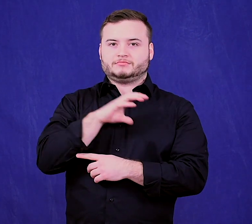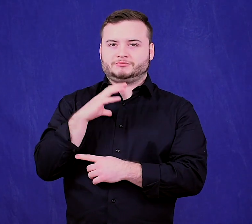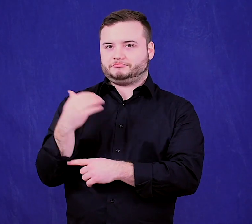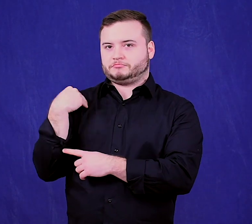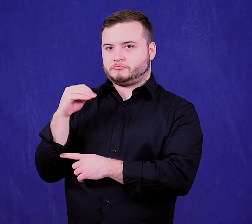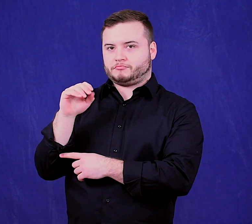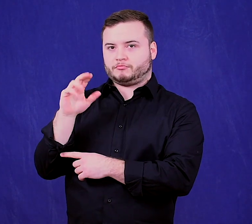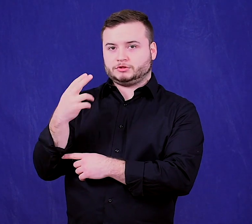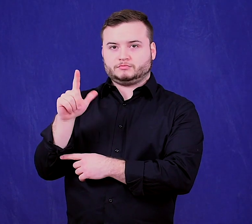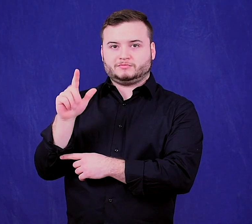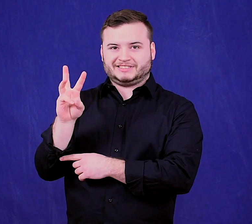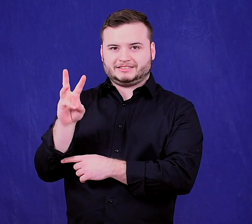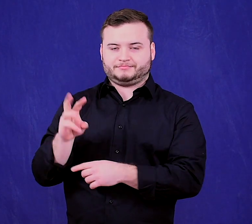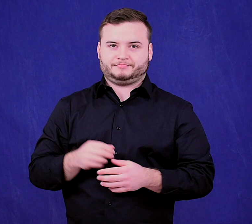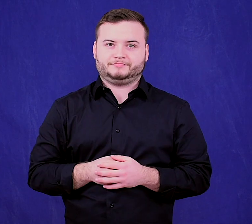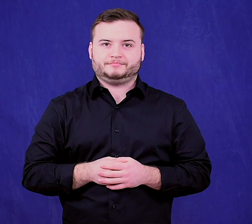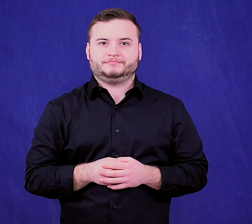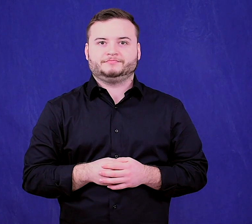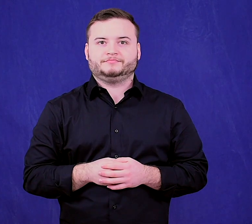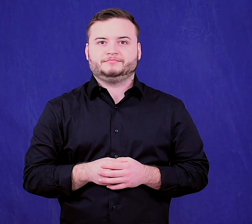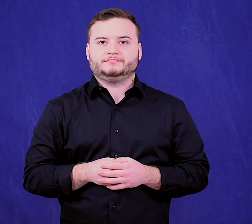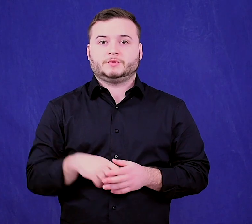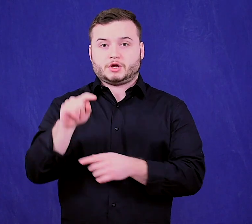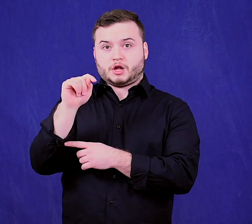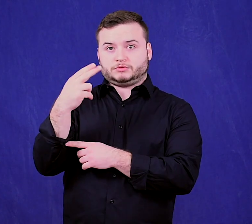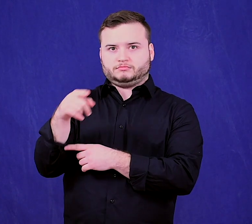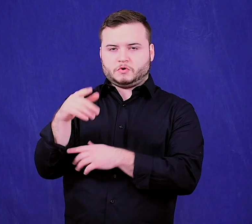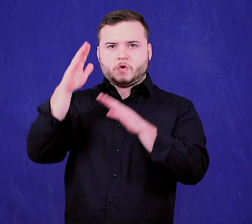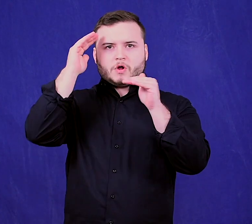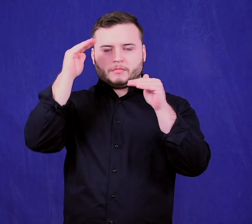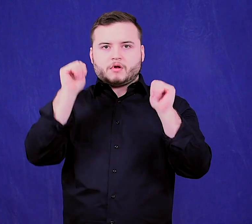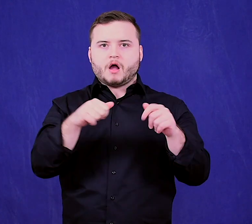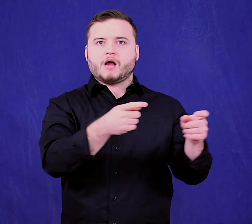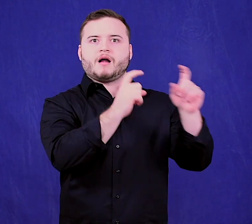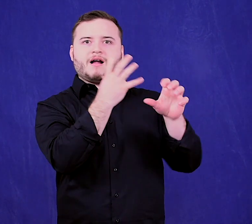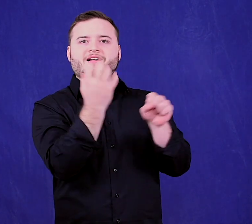on March 26, 2018. Thompson Hall hopes to be awarded